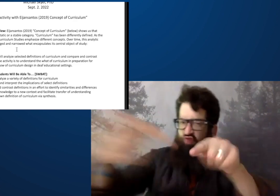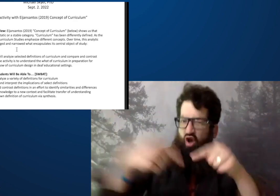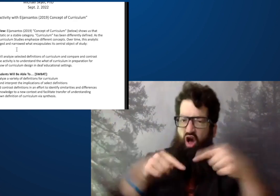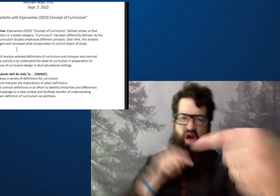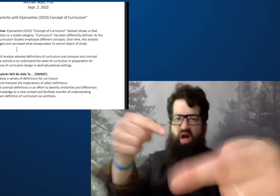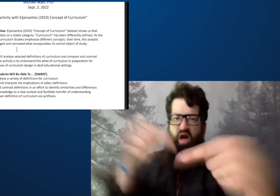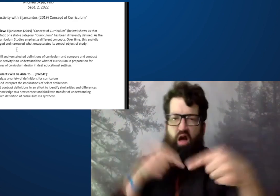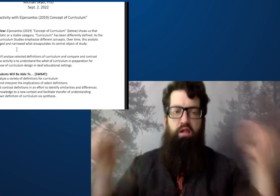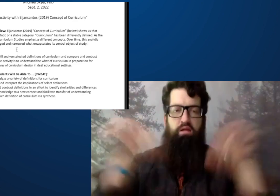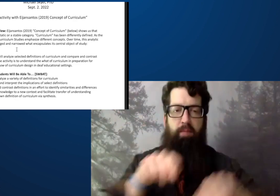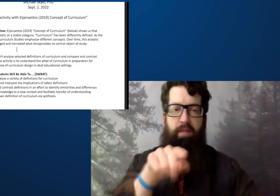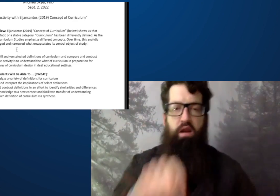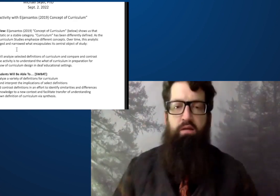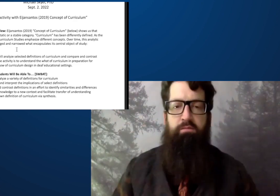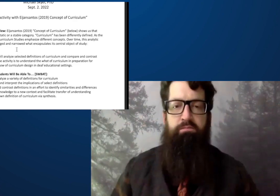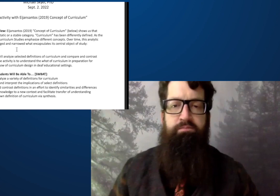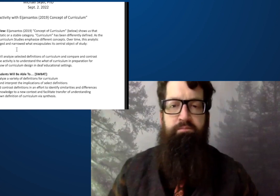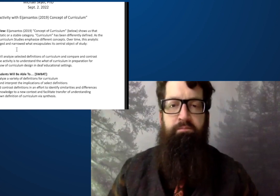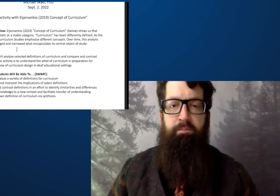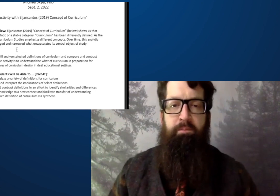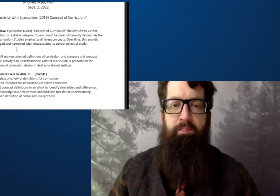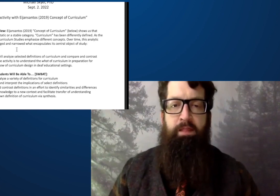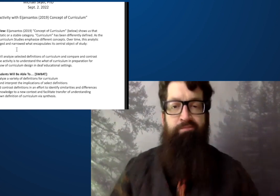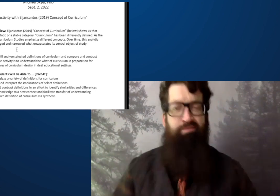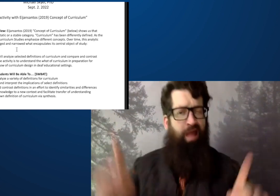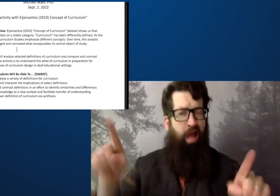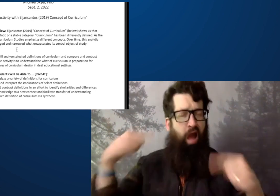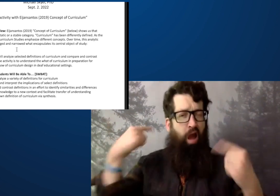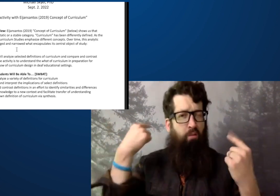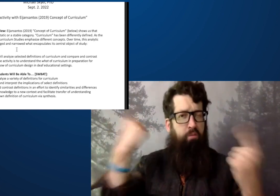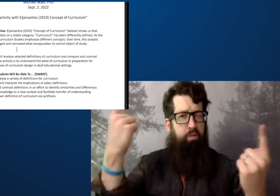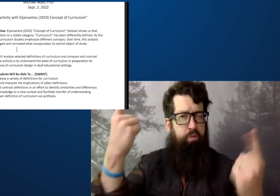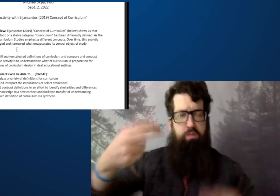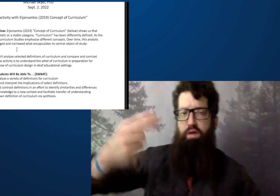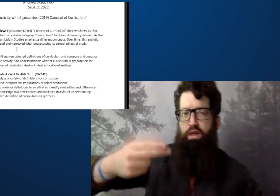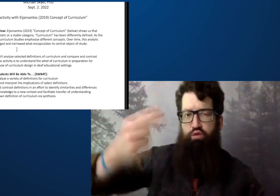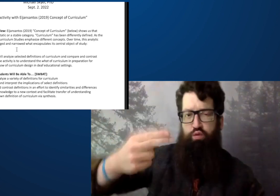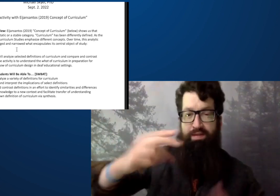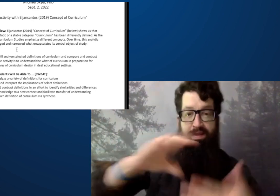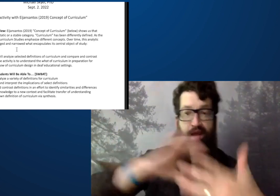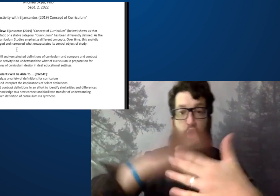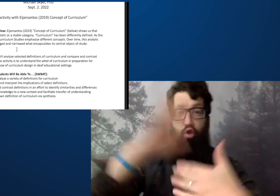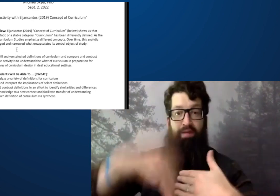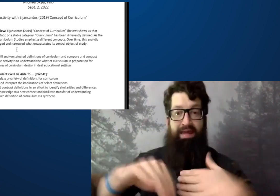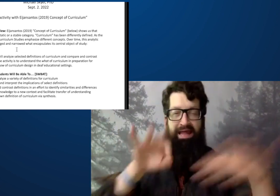So we'll talk about the differences in perspectives and views of curriculum.